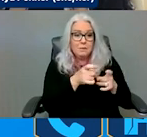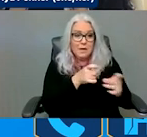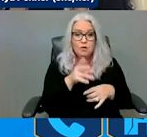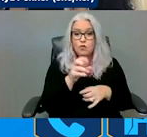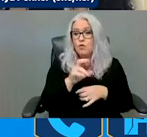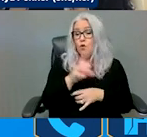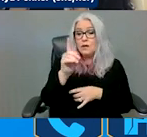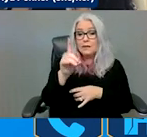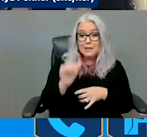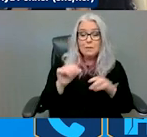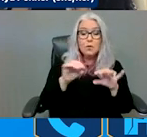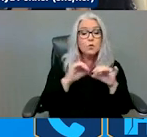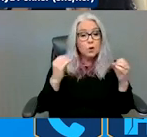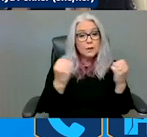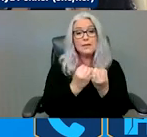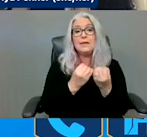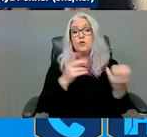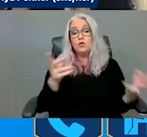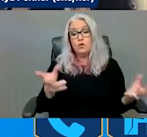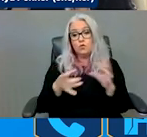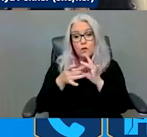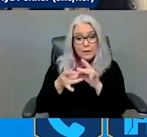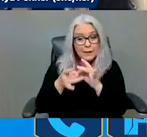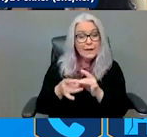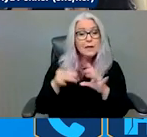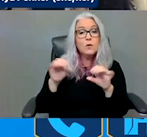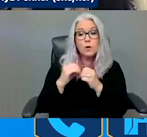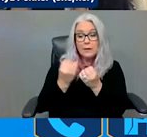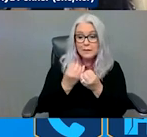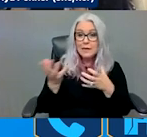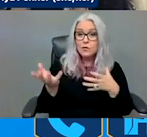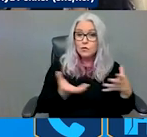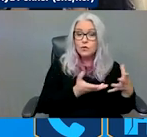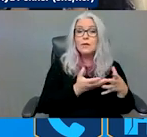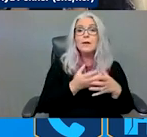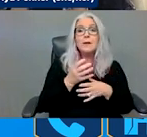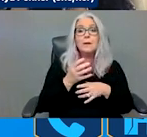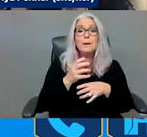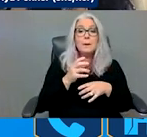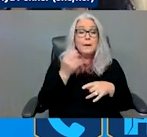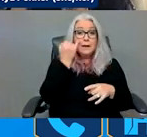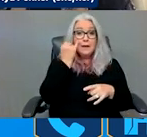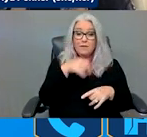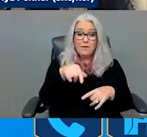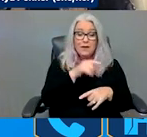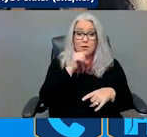disability-related organization and these spaces, if they do not exist within your communities within your